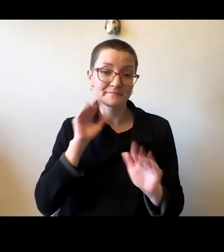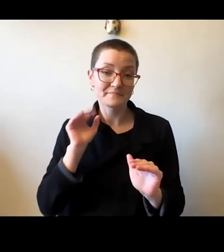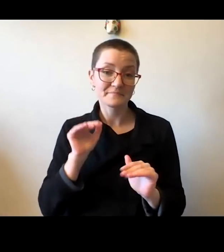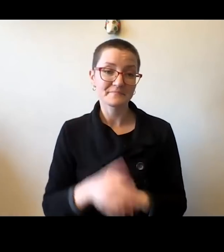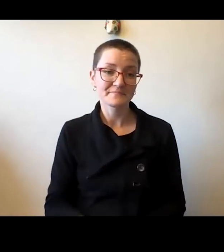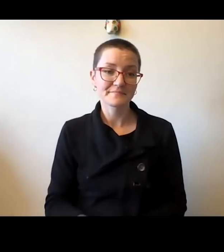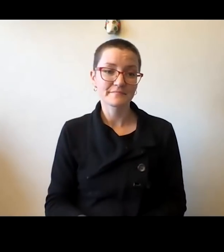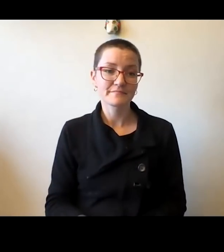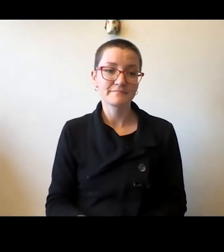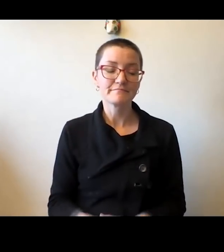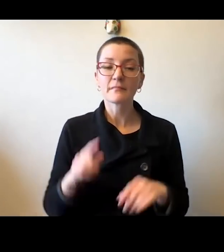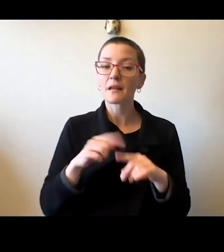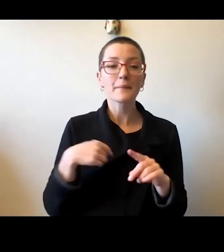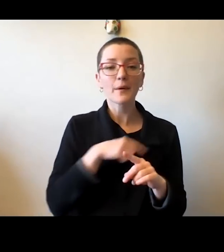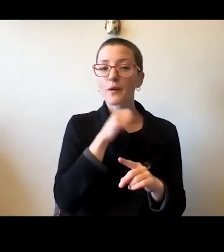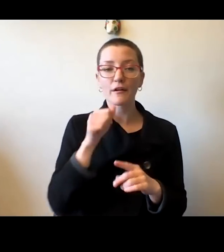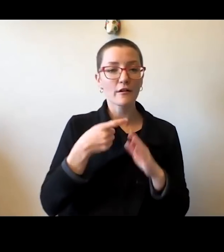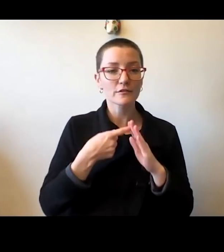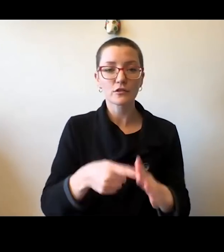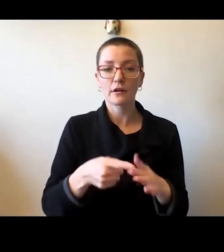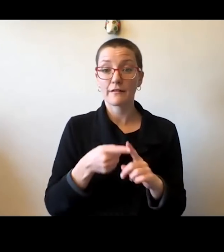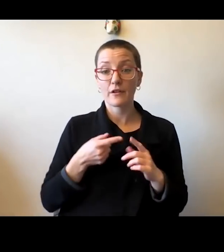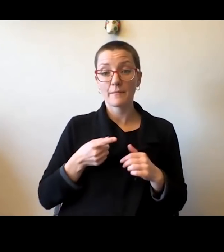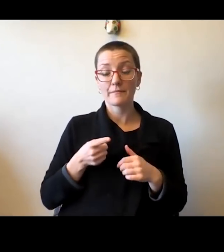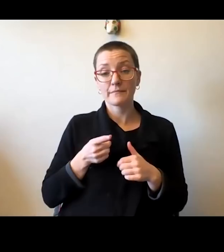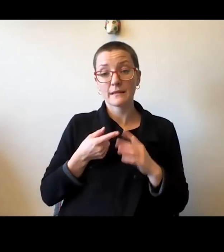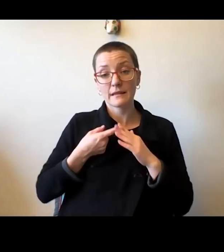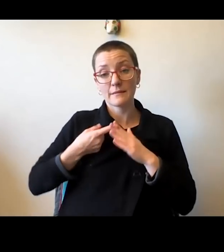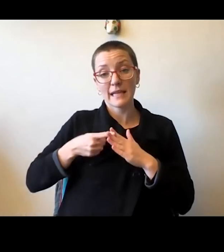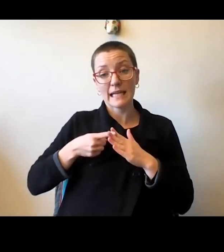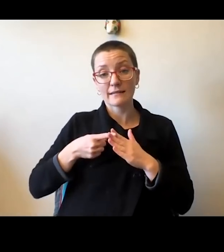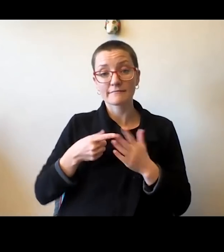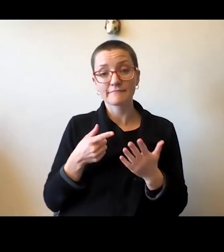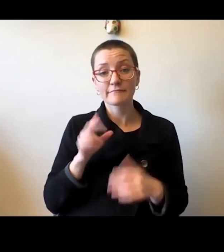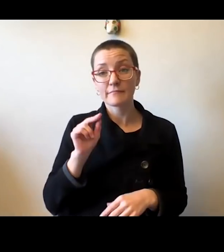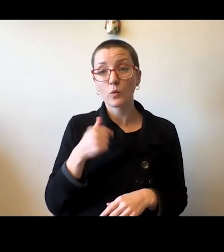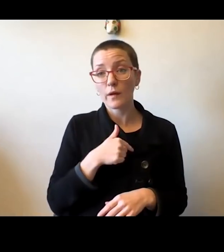But we're not starting from the beginning here. We have a very strong foundation.